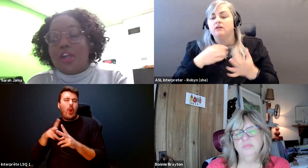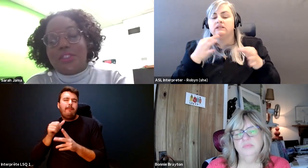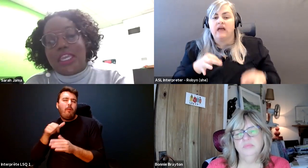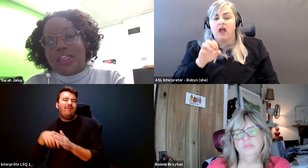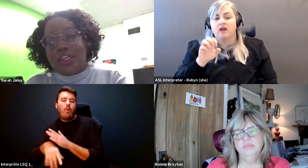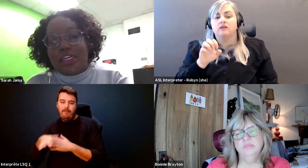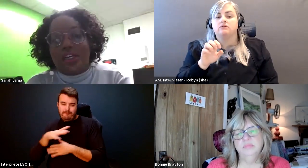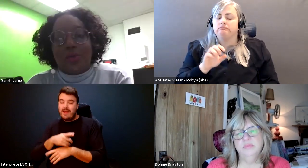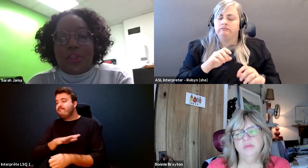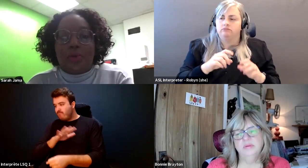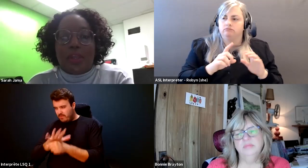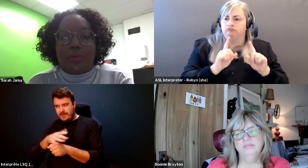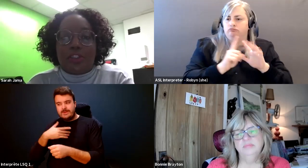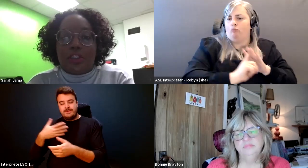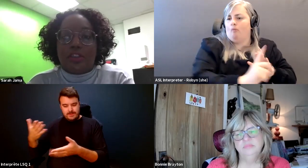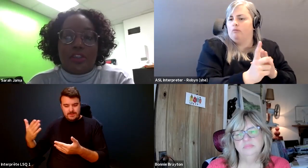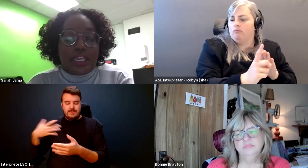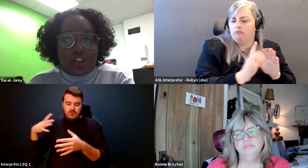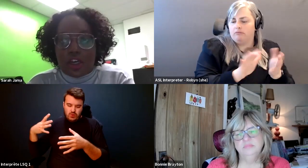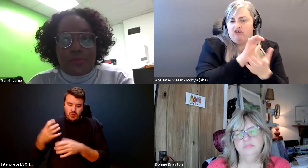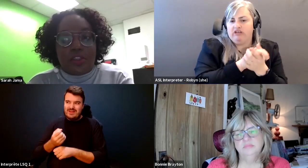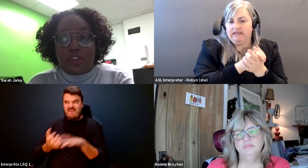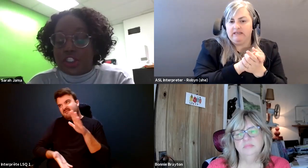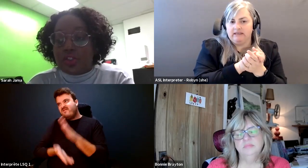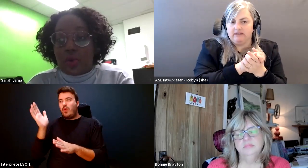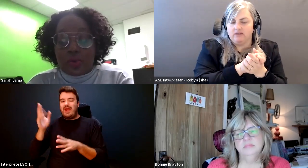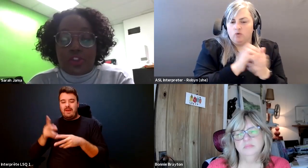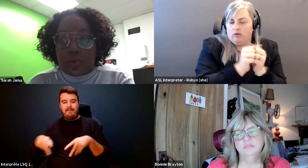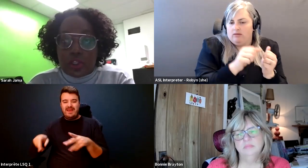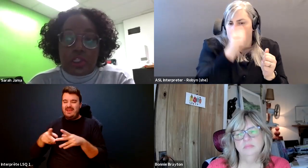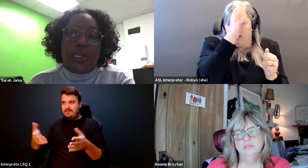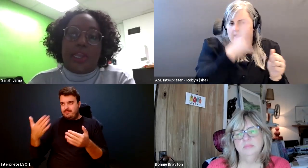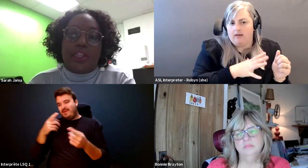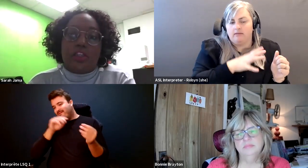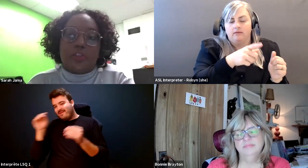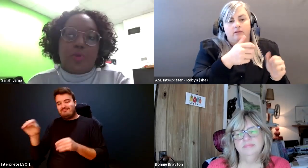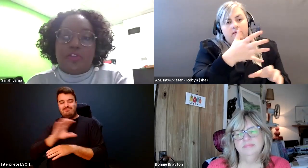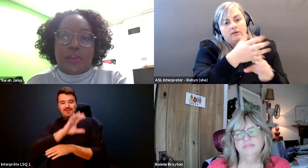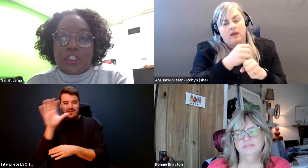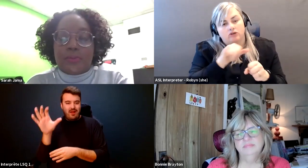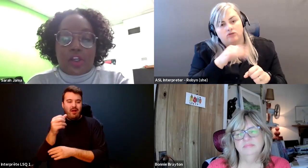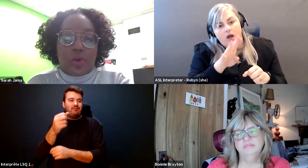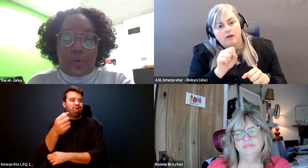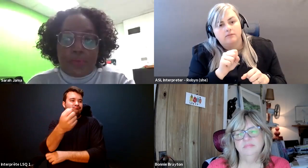Sarah Jama: Come to Canada, where they would be able to get jobs, she could go to school and they could support their families back home.